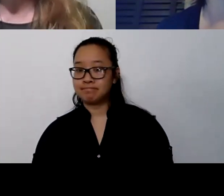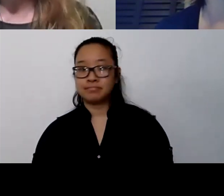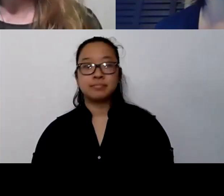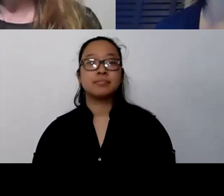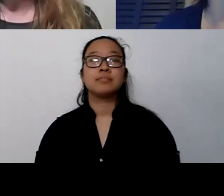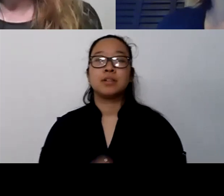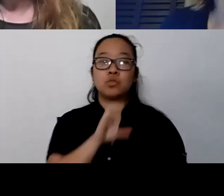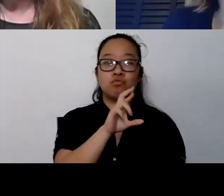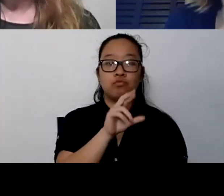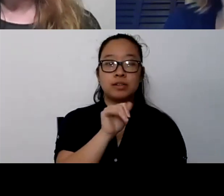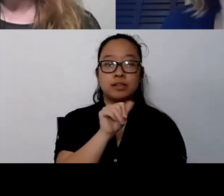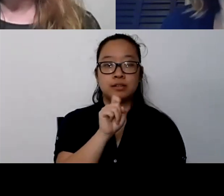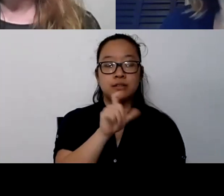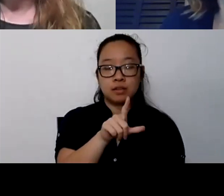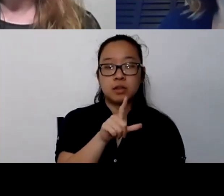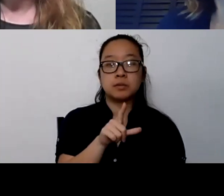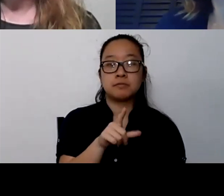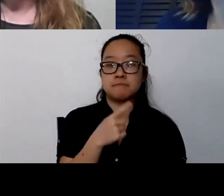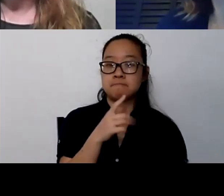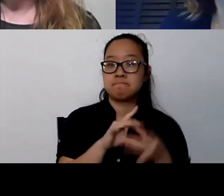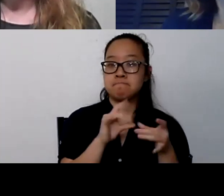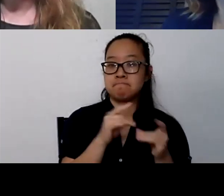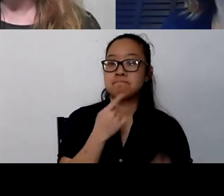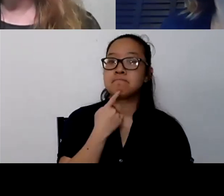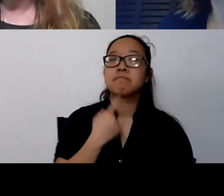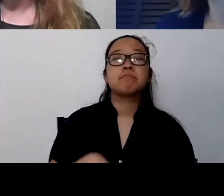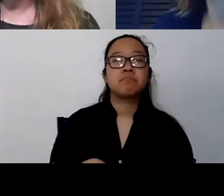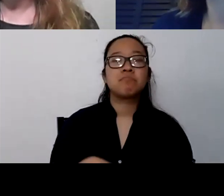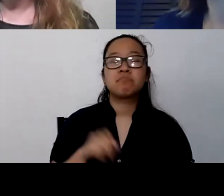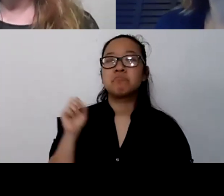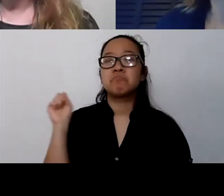No, I think that that really covered it. I think there's... Yeah, everything, it's changed so much.